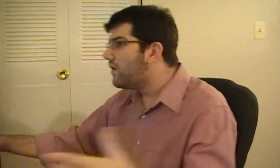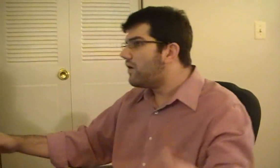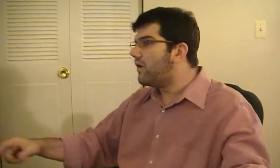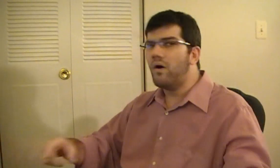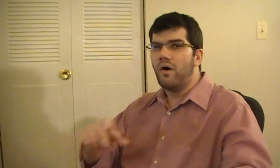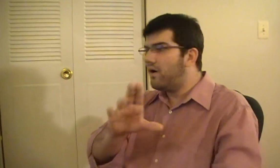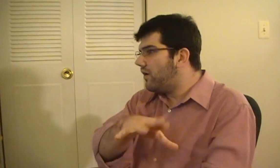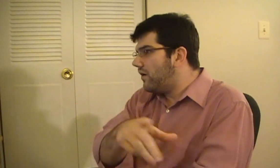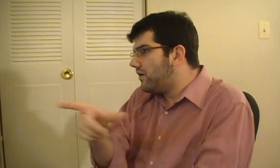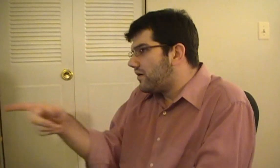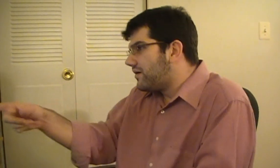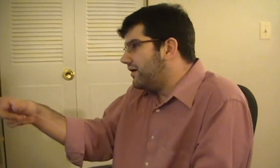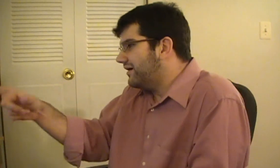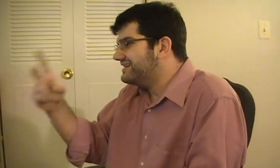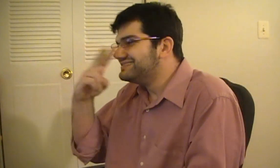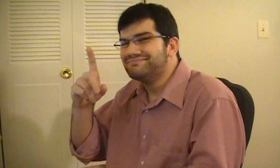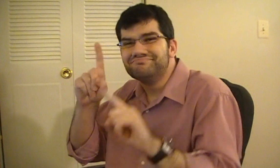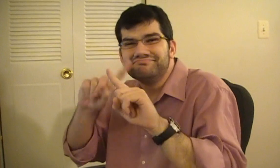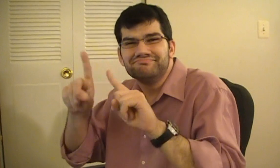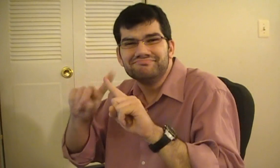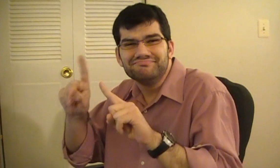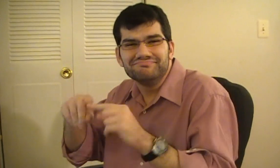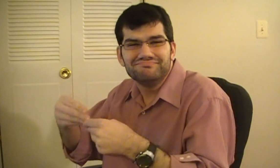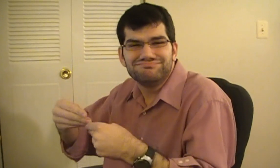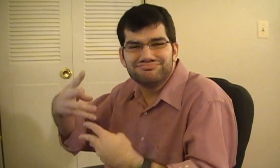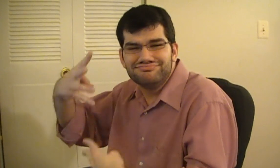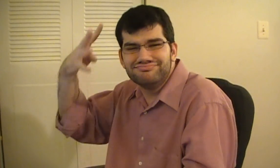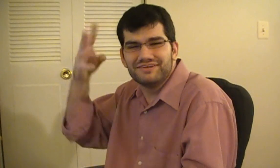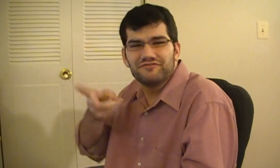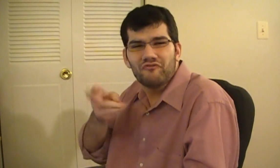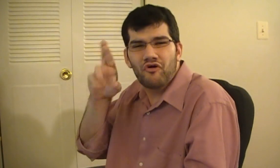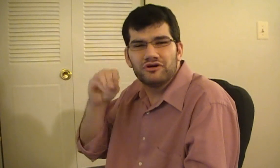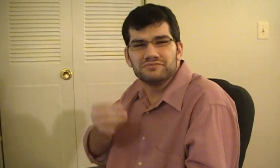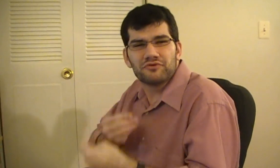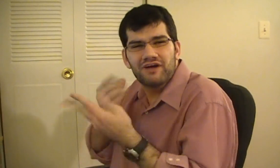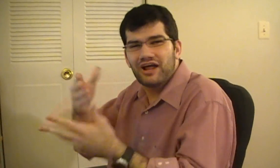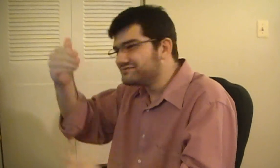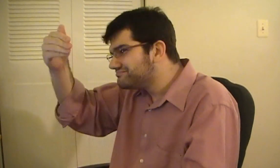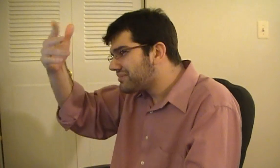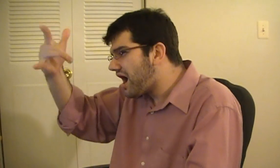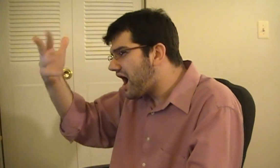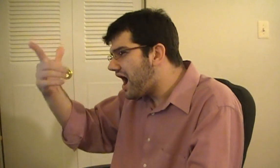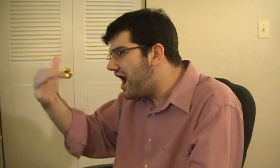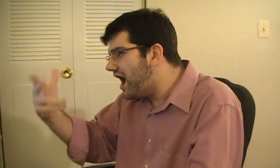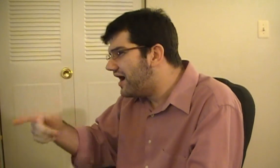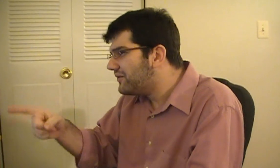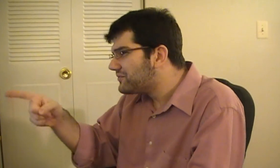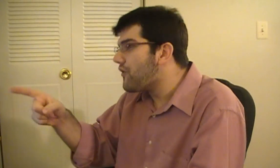I can see a list of different VRS Providers!